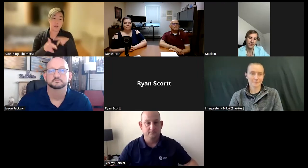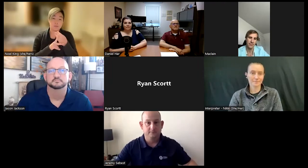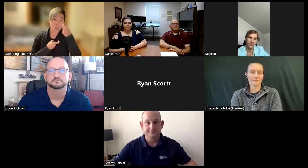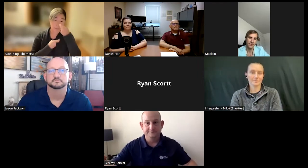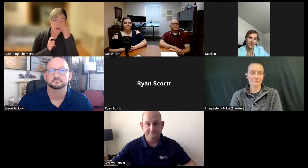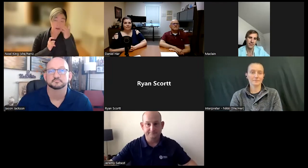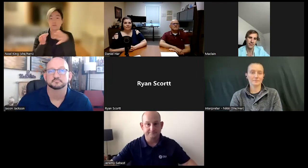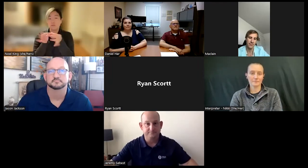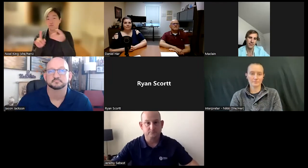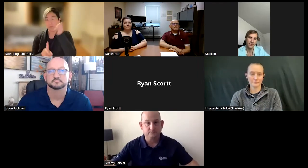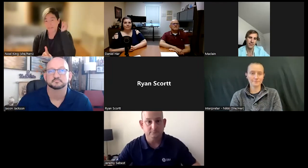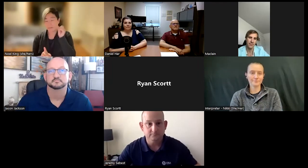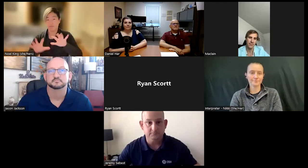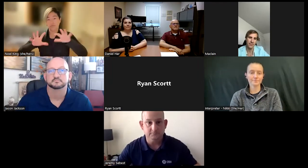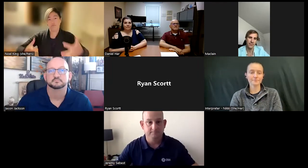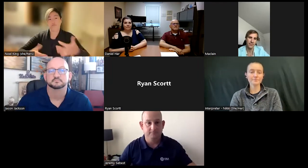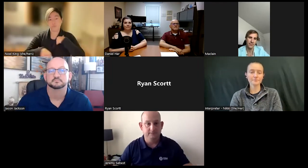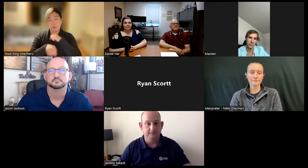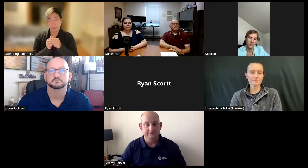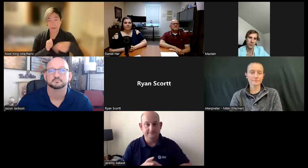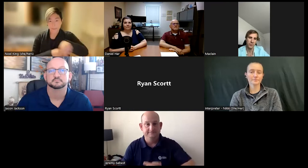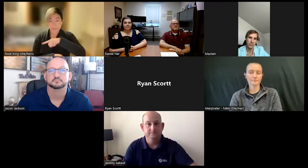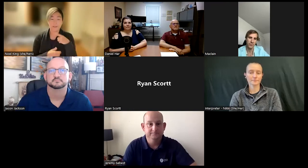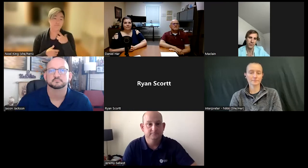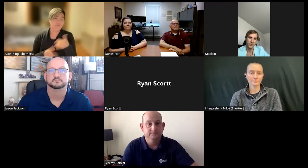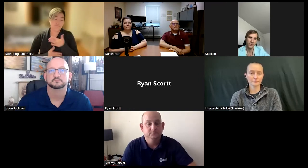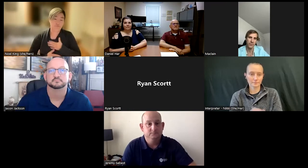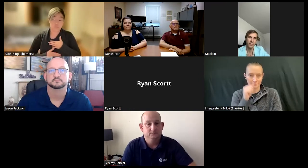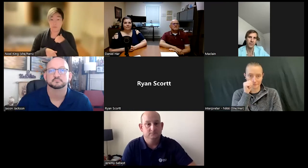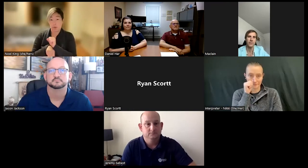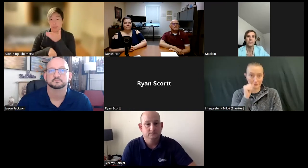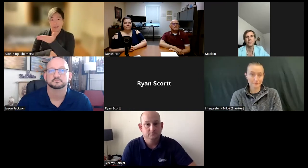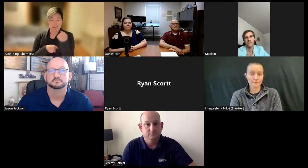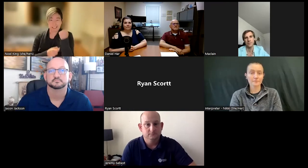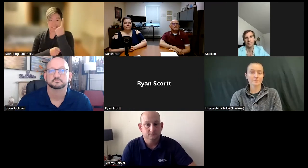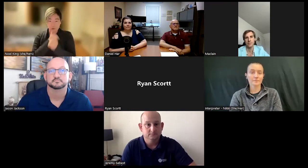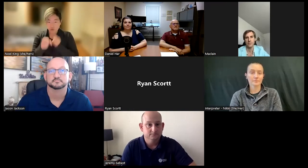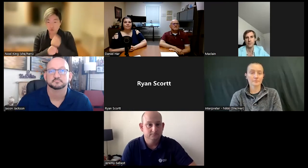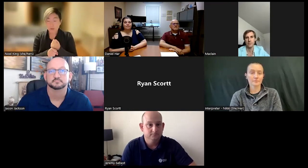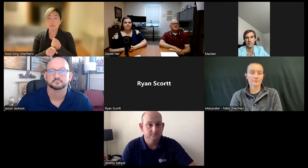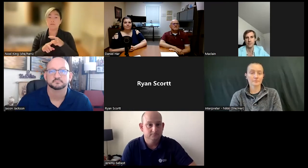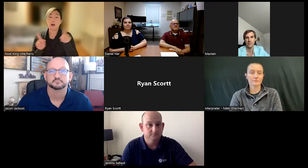health issues, who've experienced trauma and I work with them. I love my work.